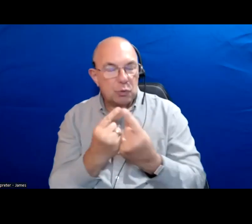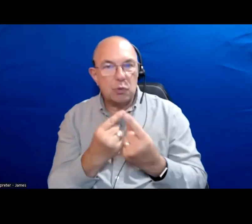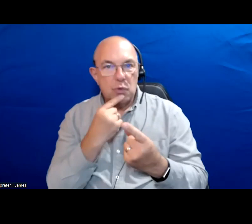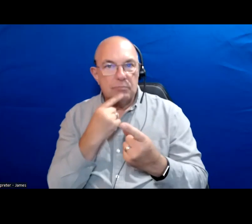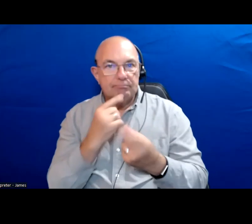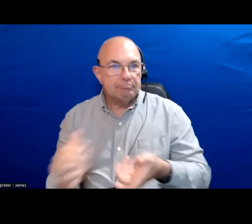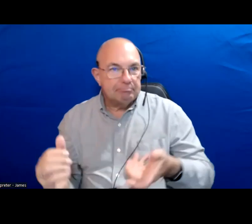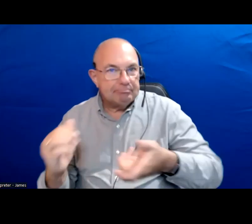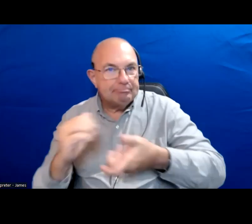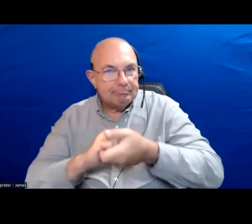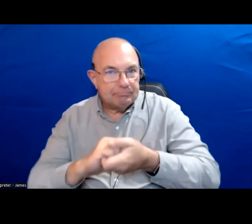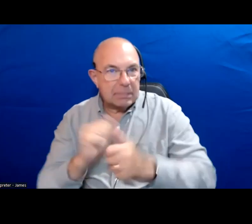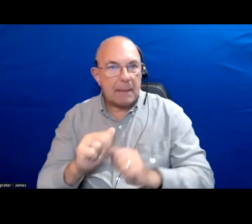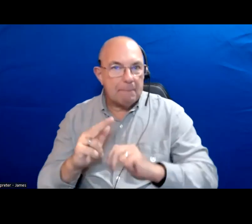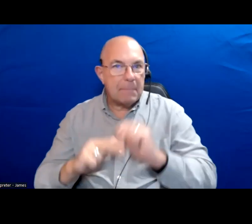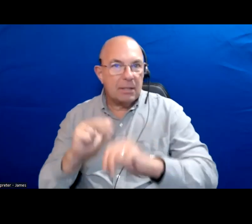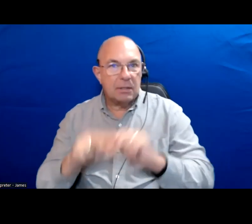on behalf of their own residence.